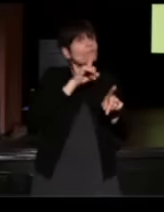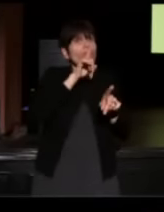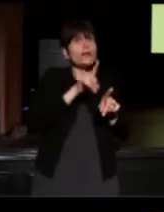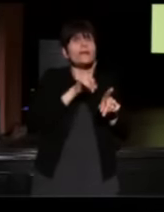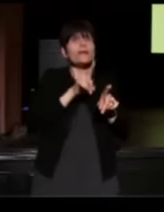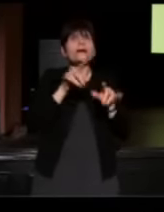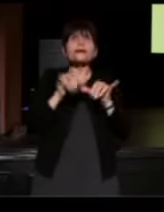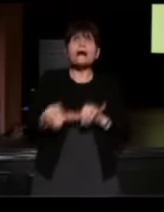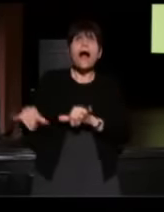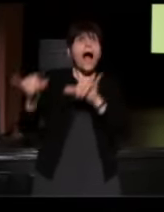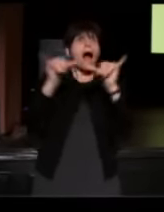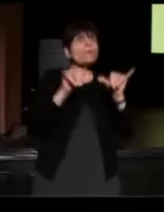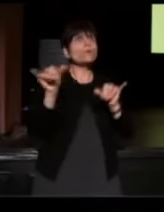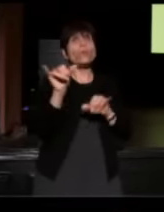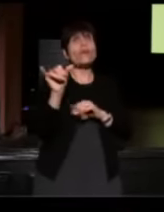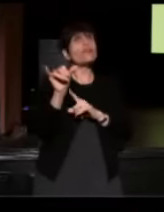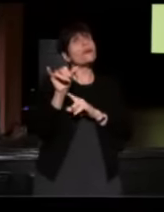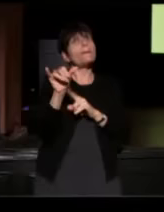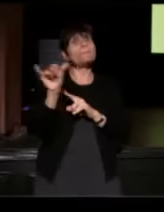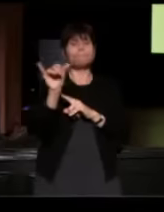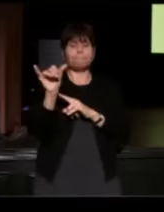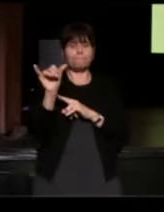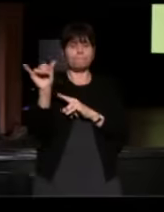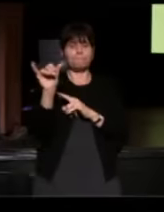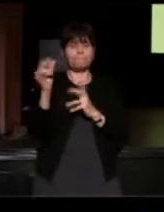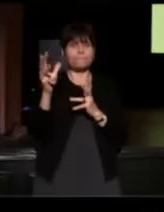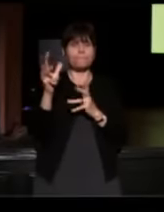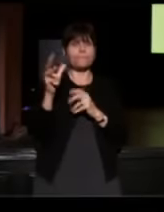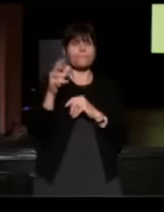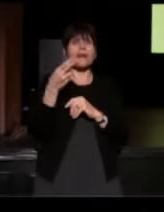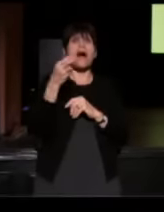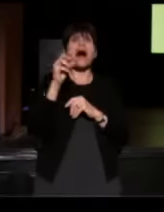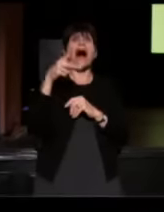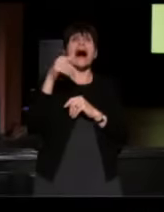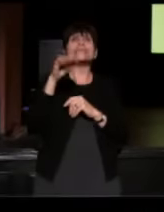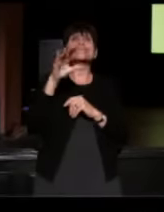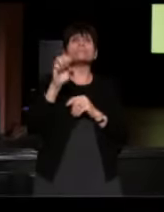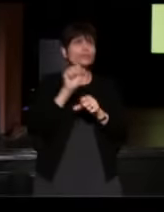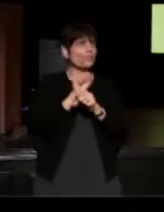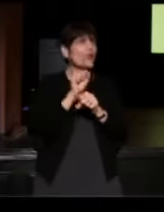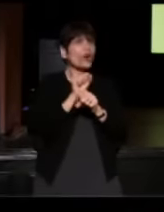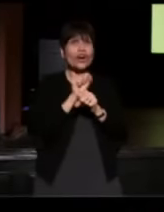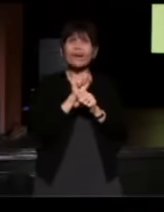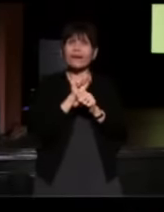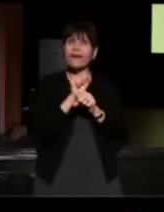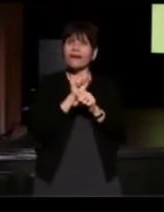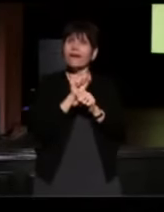with hospice work you know, they say there's this--